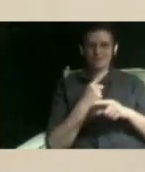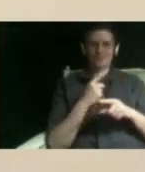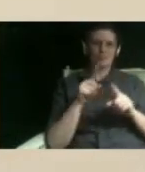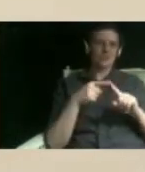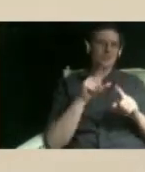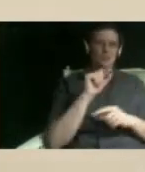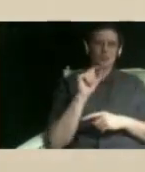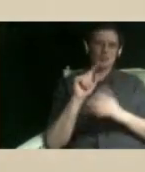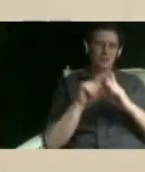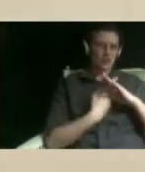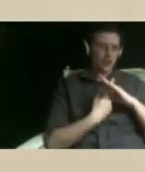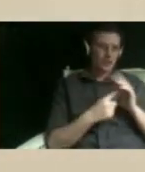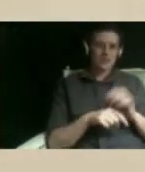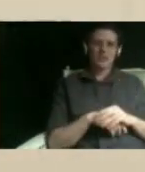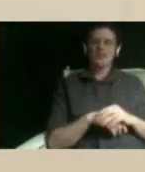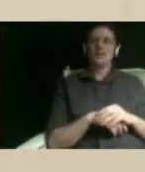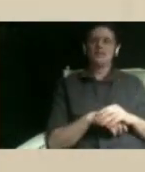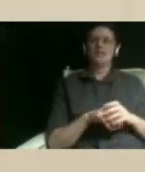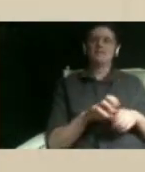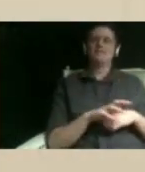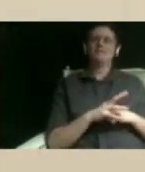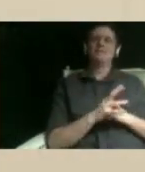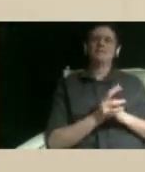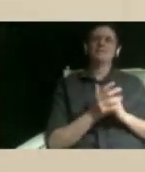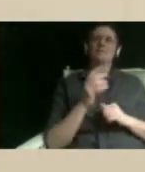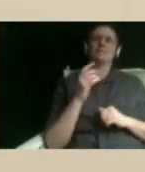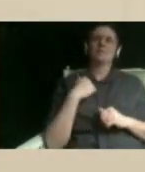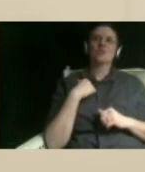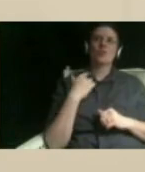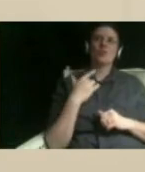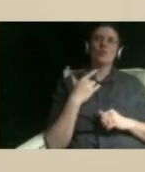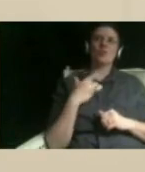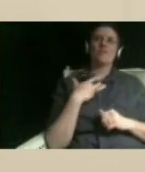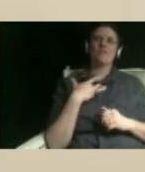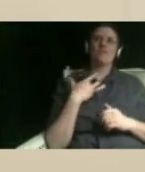so that was something really hard and i found myself just avoiding everything that was stressing